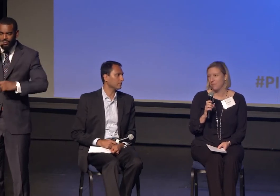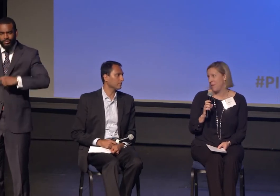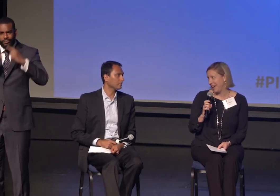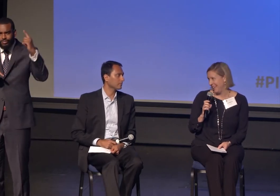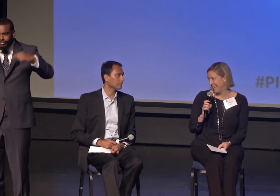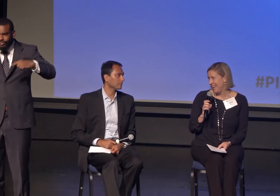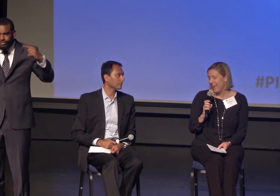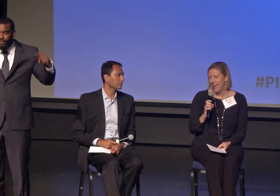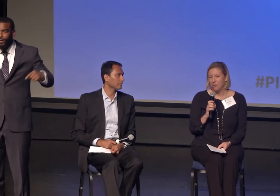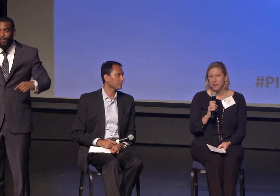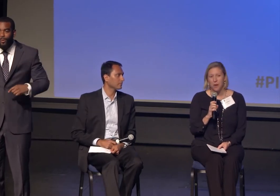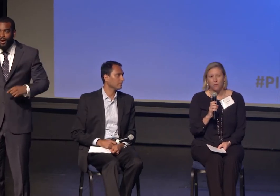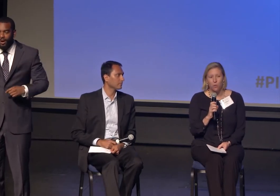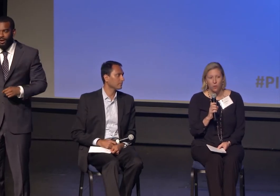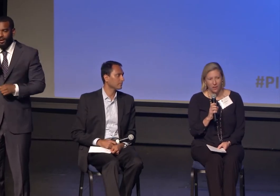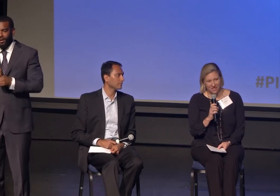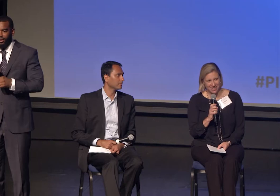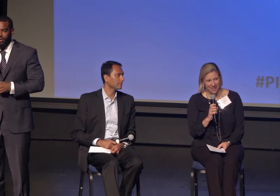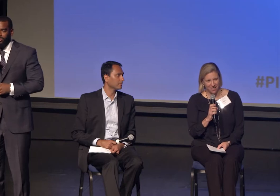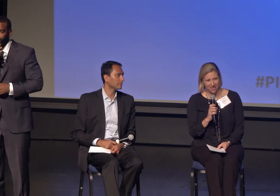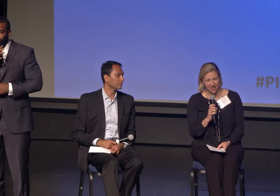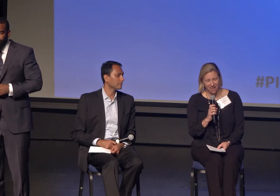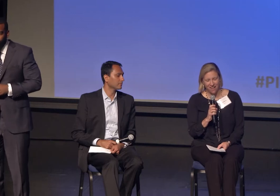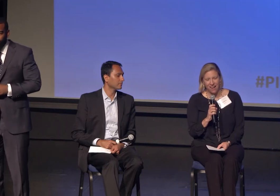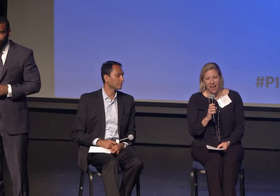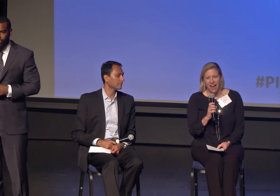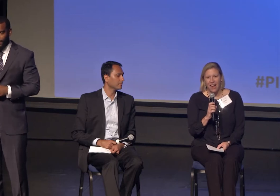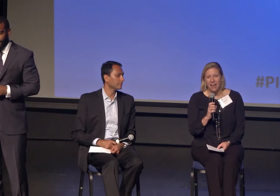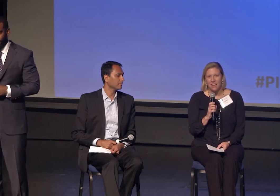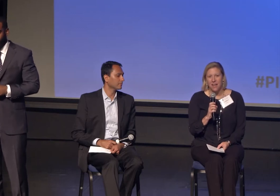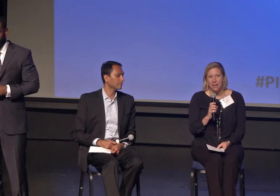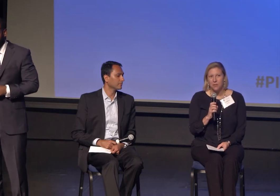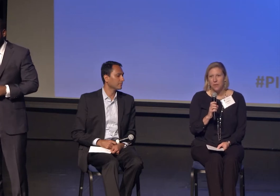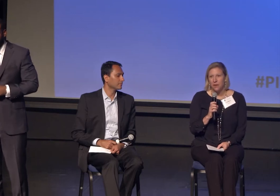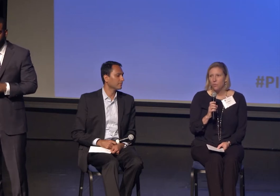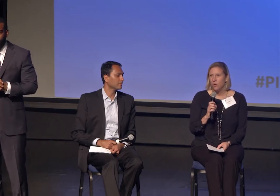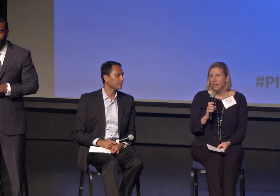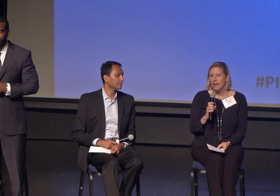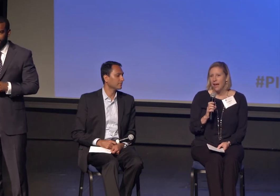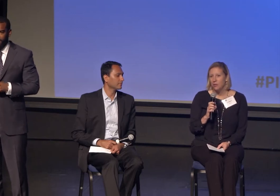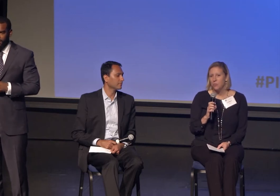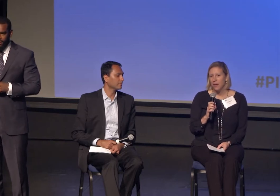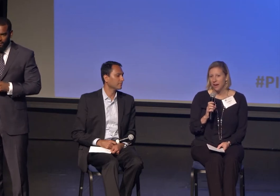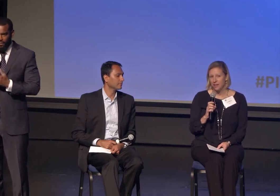and we spent four weeks together there. That, to me, really helped me understand faith